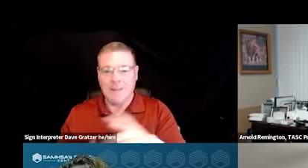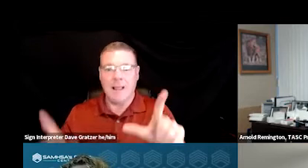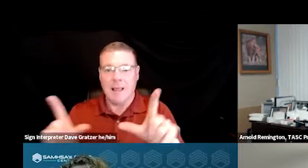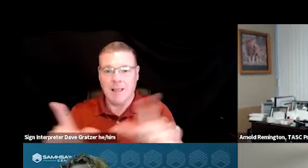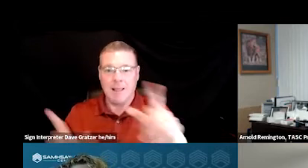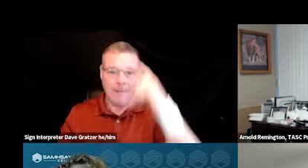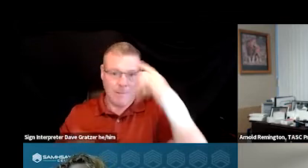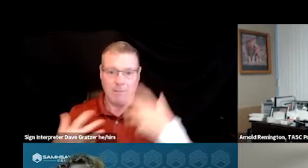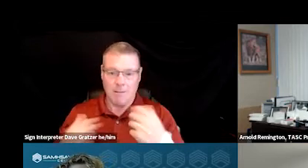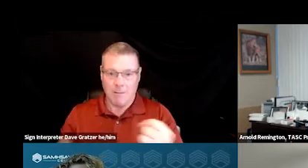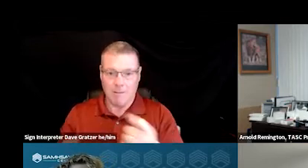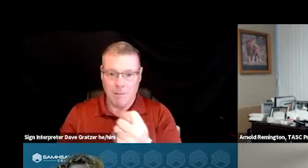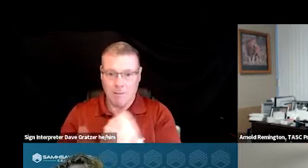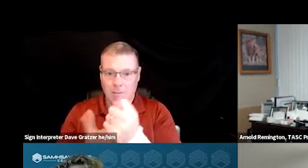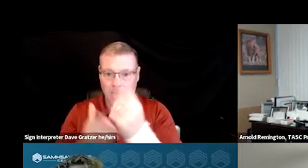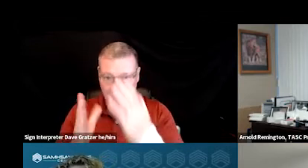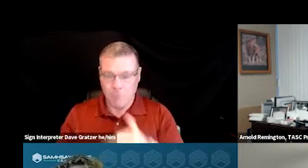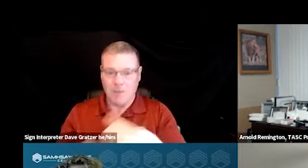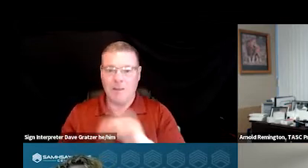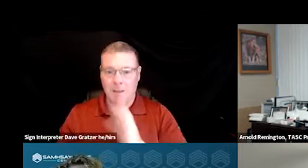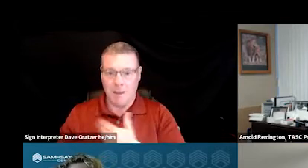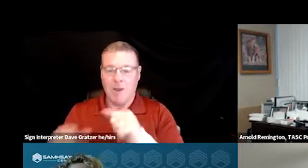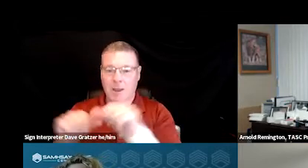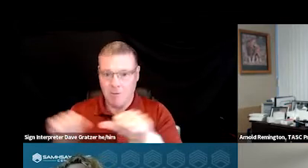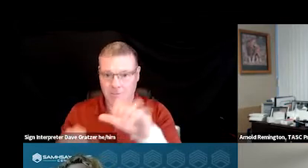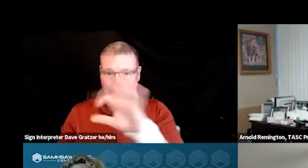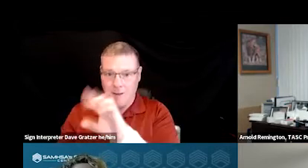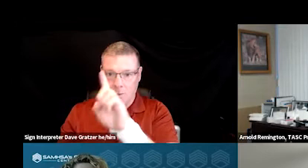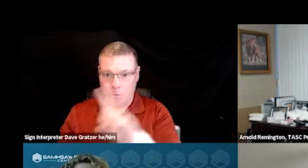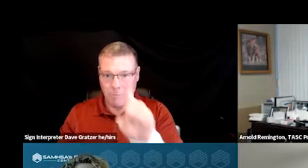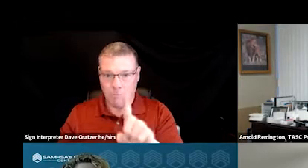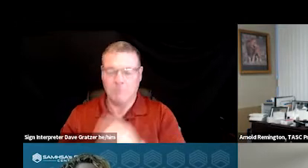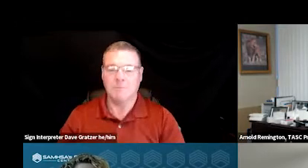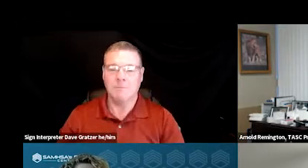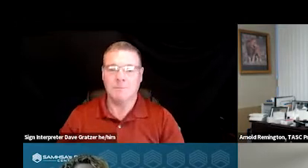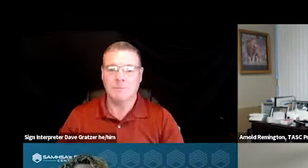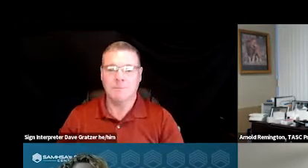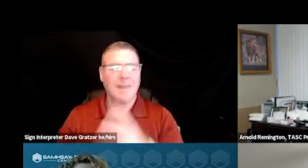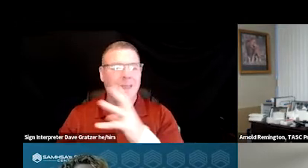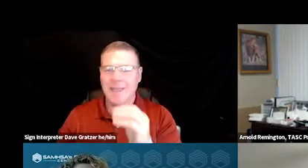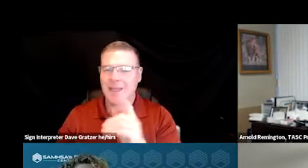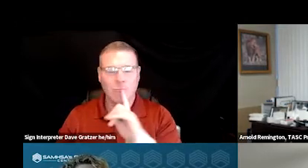within our Tulsa area 911 center really pretty seamlessly.